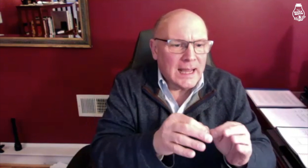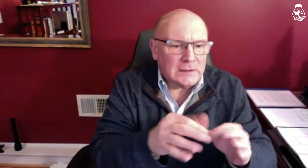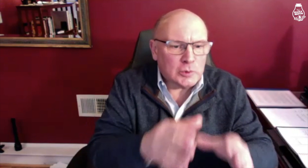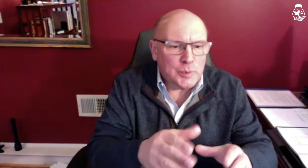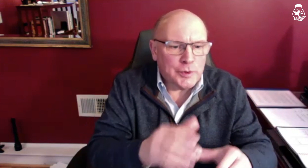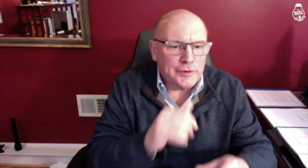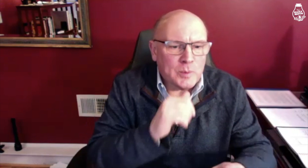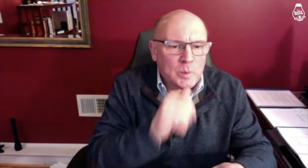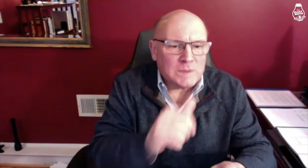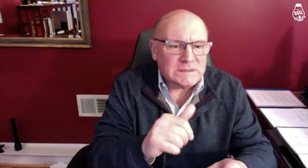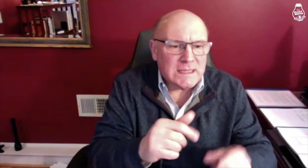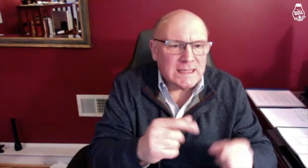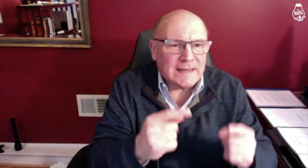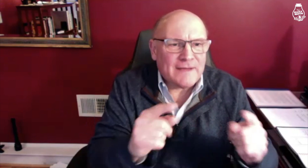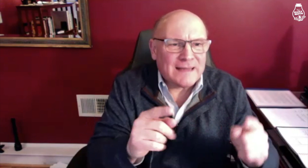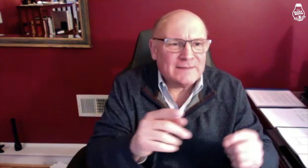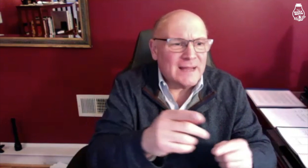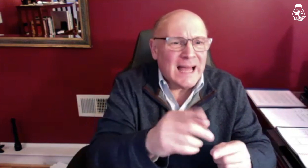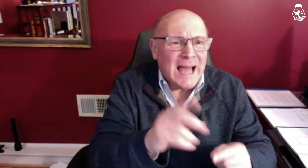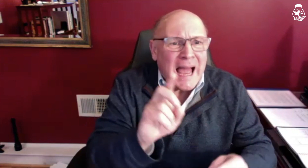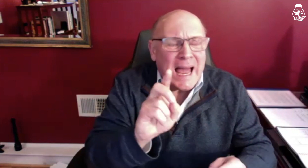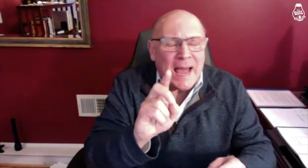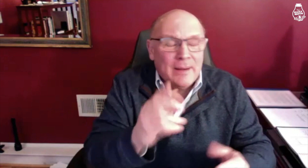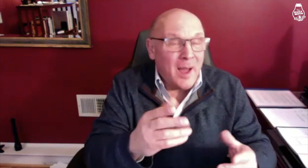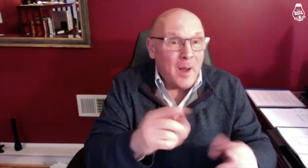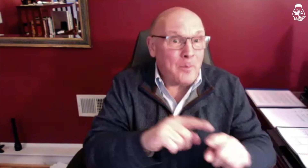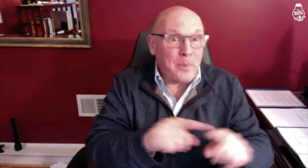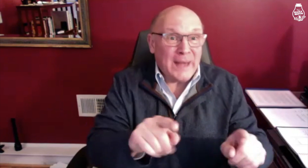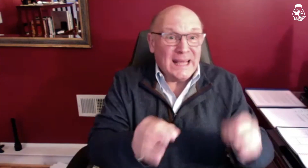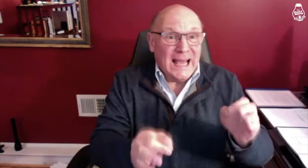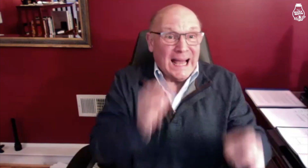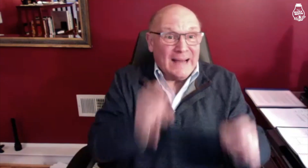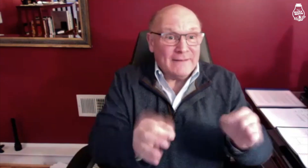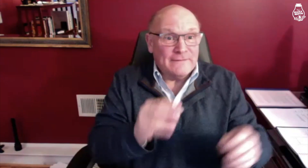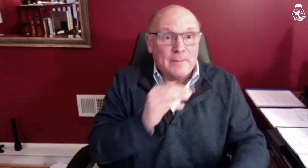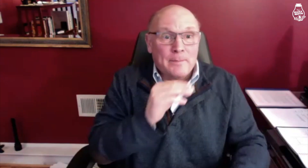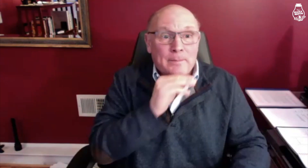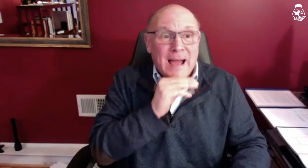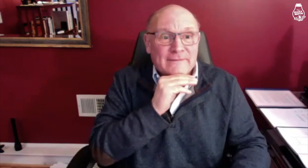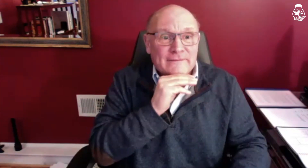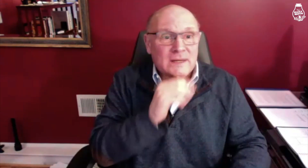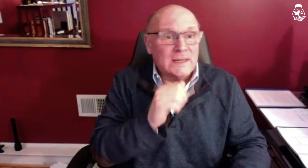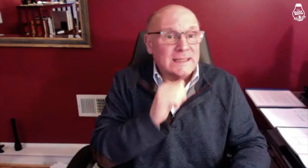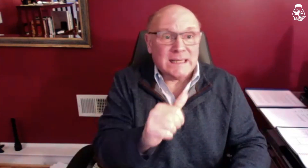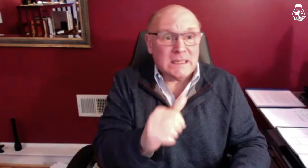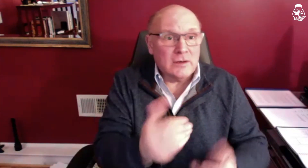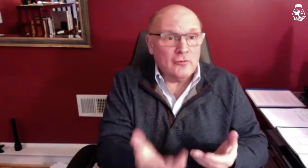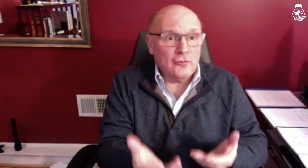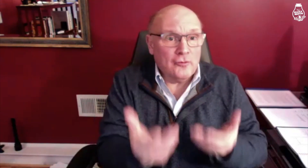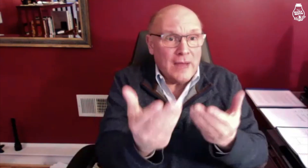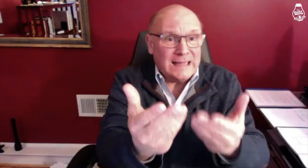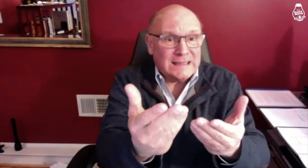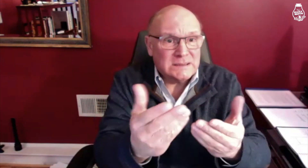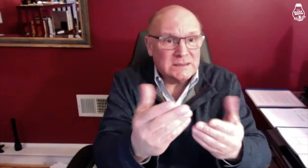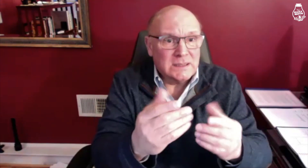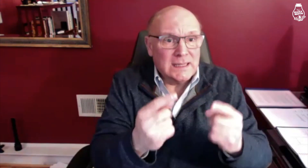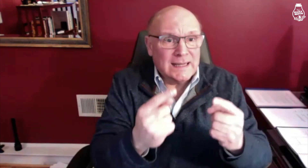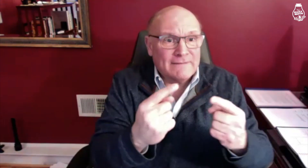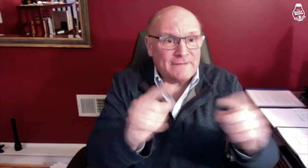that the interpreters weren't effective. But if Mavrick did not raise the issue of